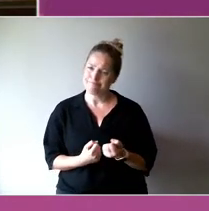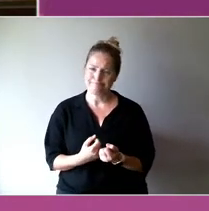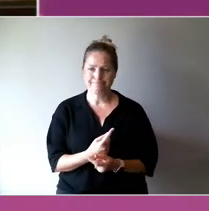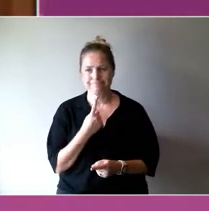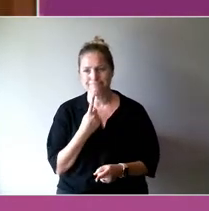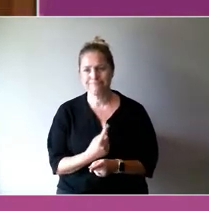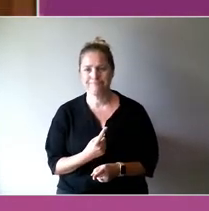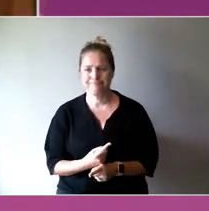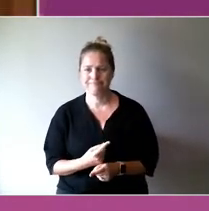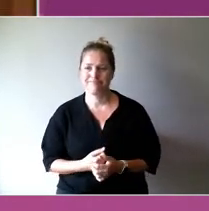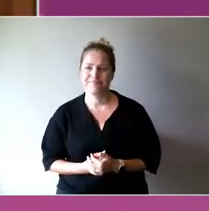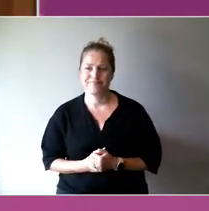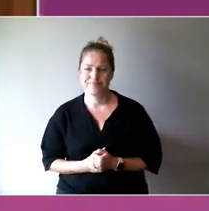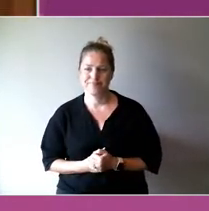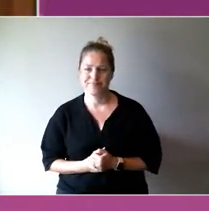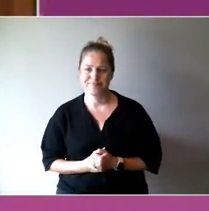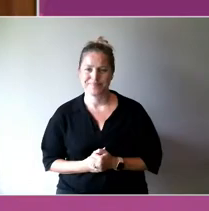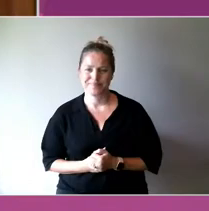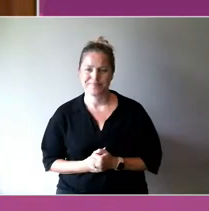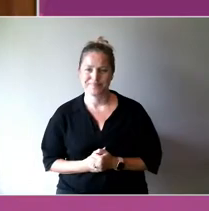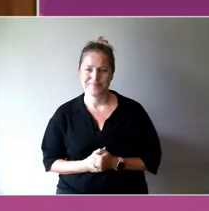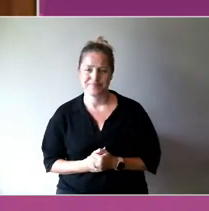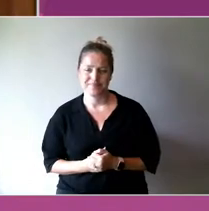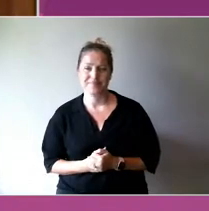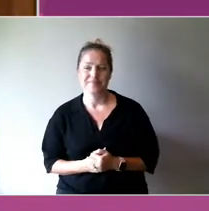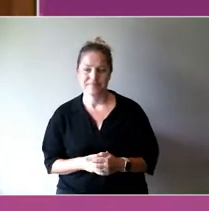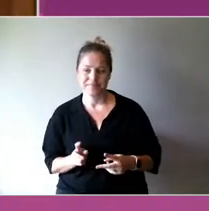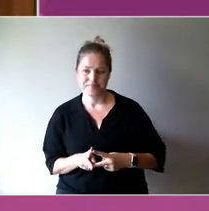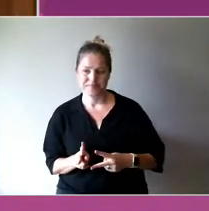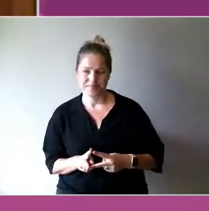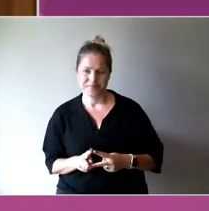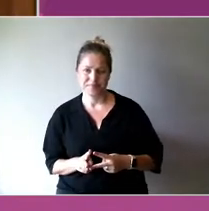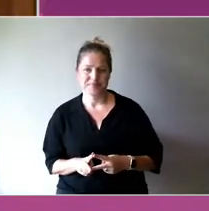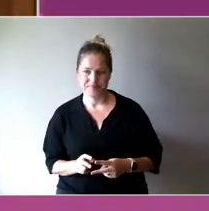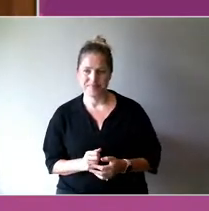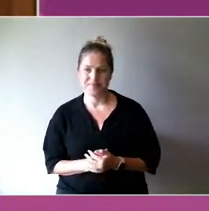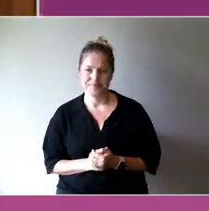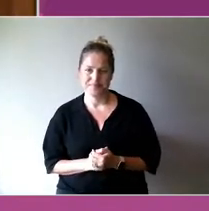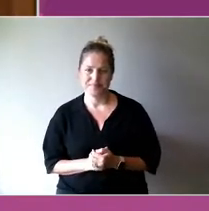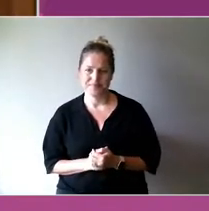One is that we - we can't discount - we must measure the value of joy.